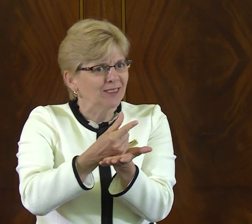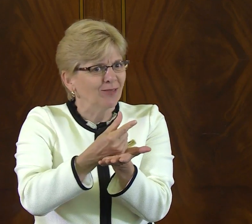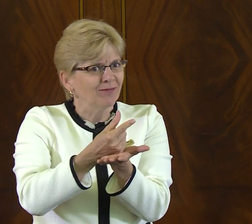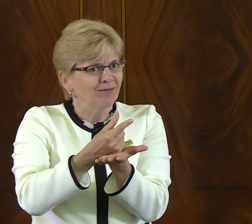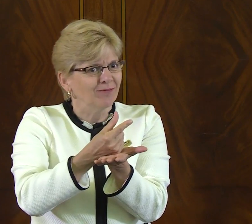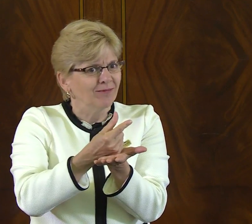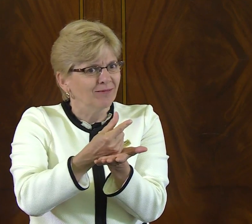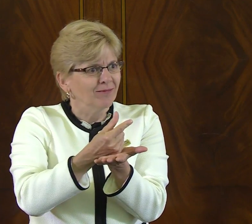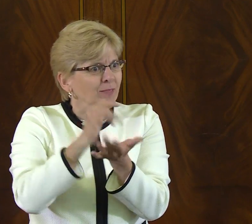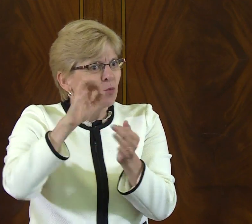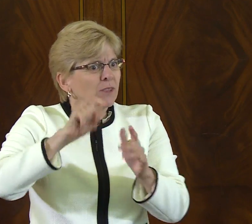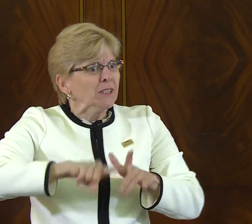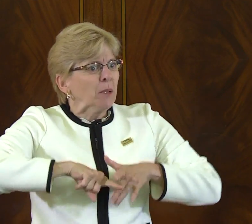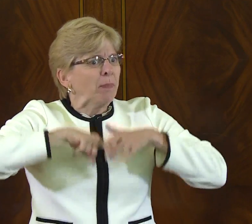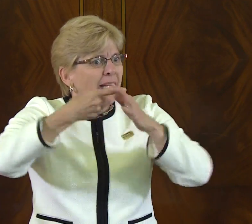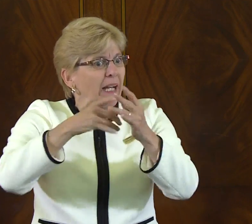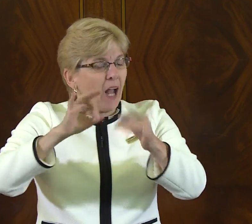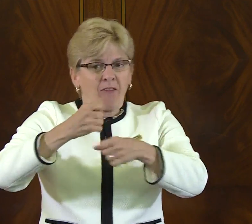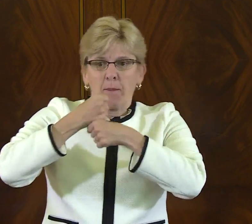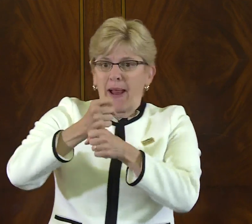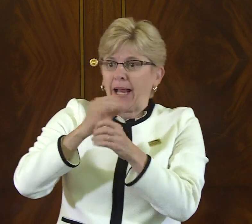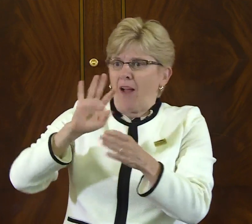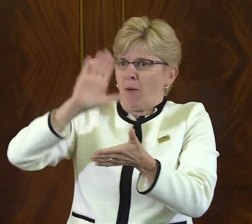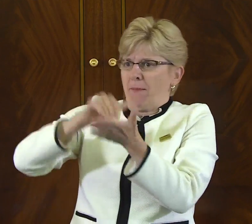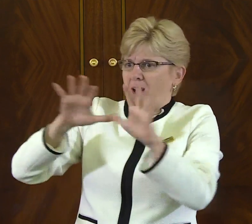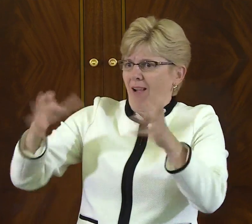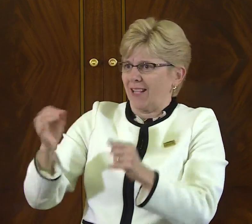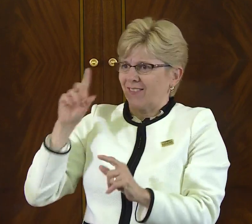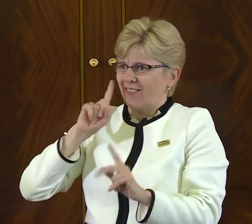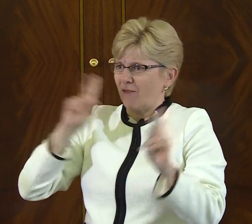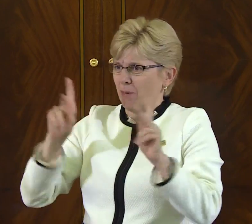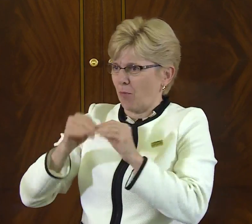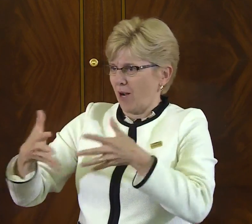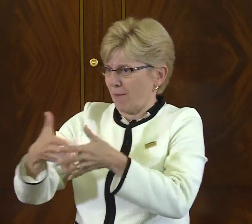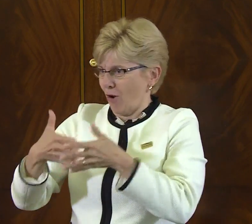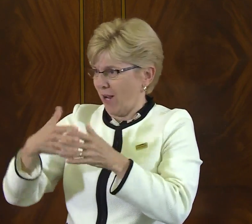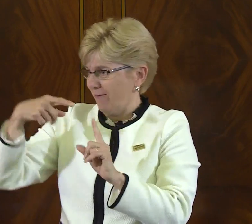high school graduates, and it was the beginning of the makings